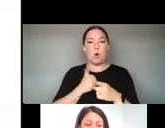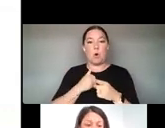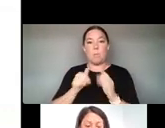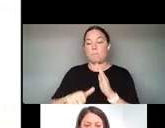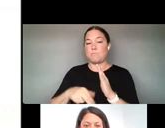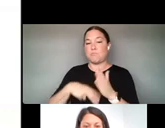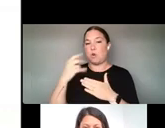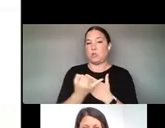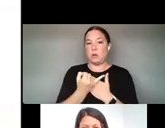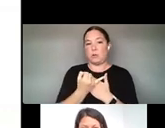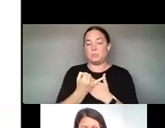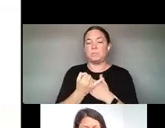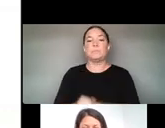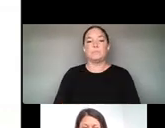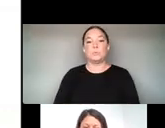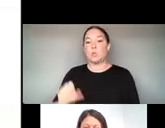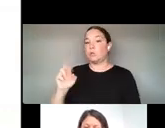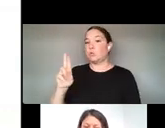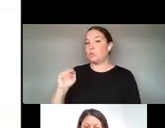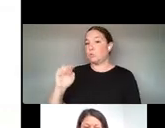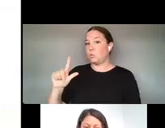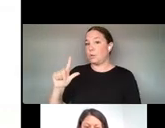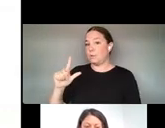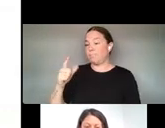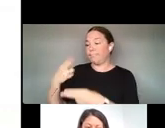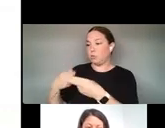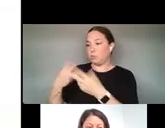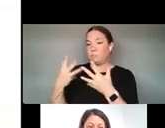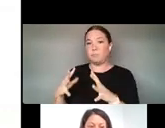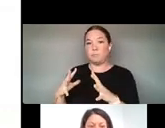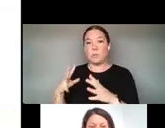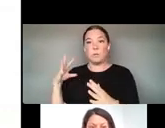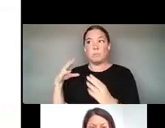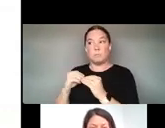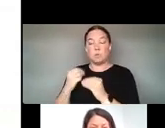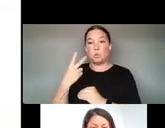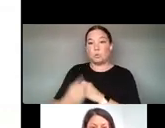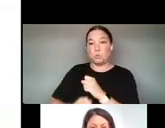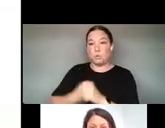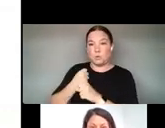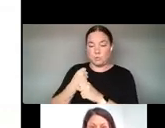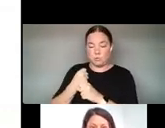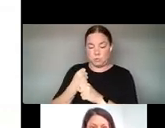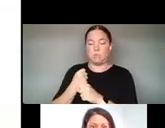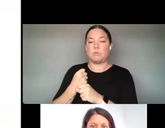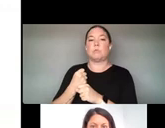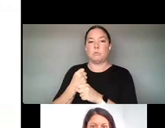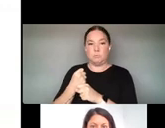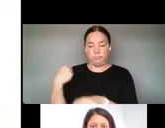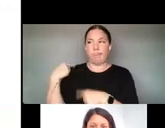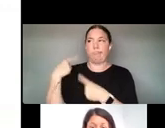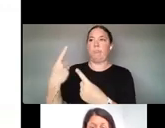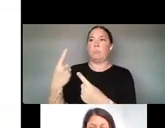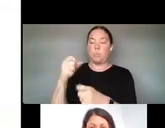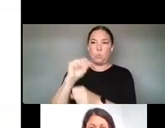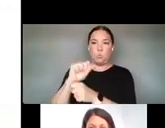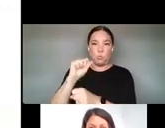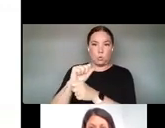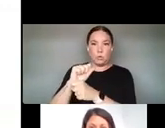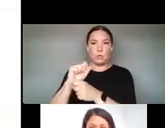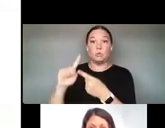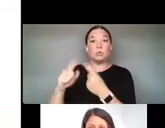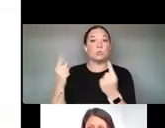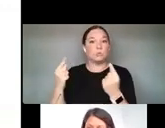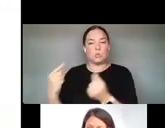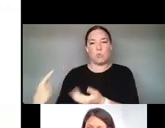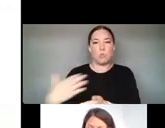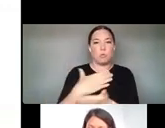AS SUNIL MENTIONED, OVER THE PAST TWO YEARS WE'VE BEEN WORKING TO COLLECT DATA ON HOW ARTISTS ARE